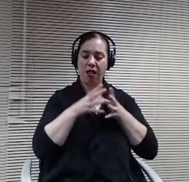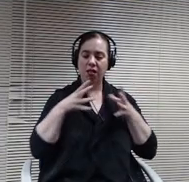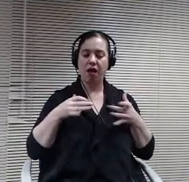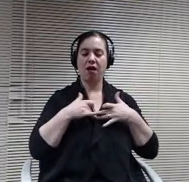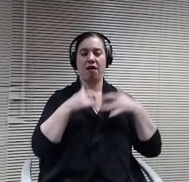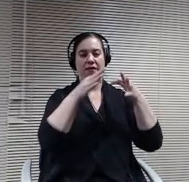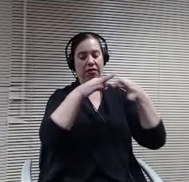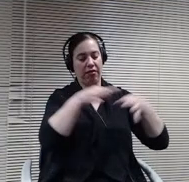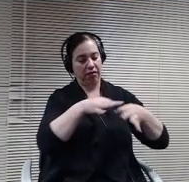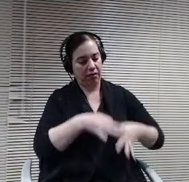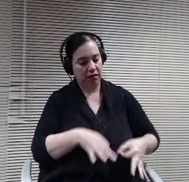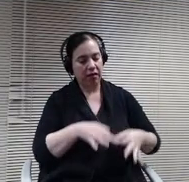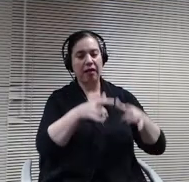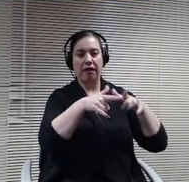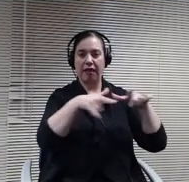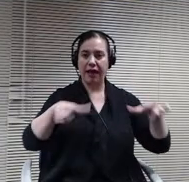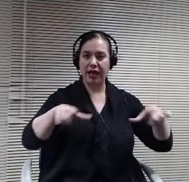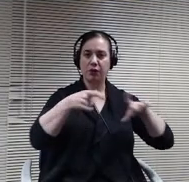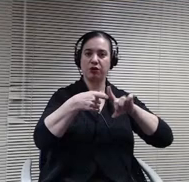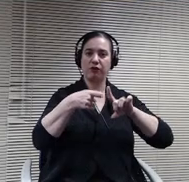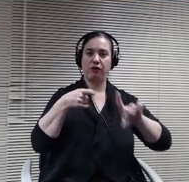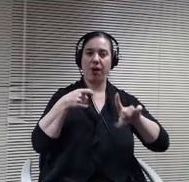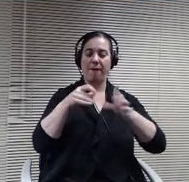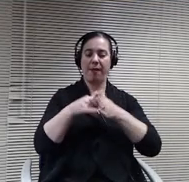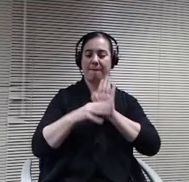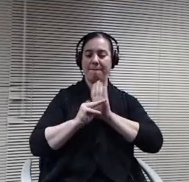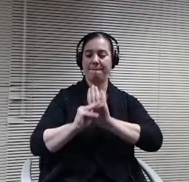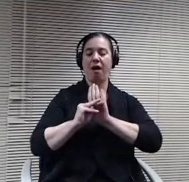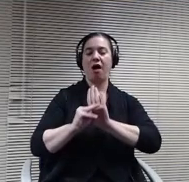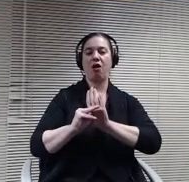Model policy from msba and you've had some other input